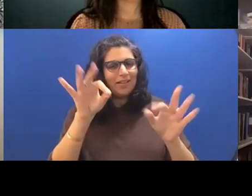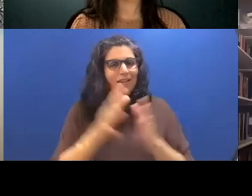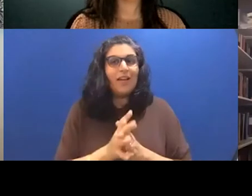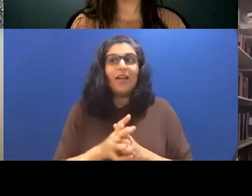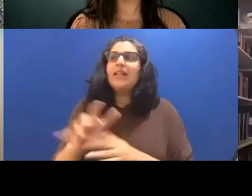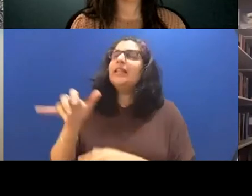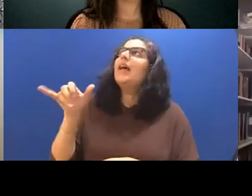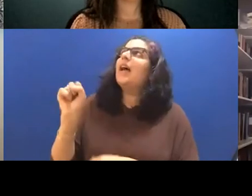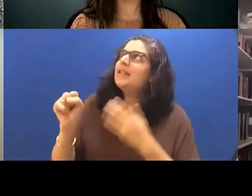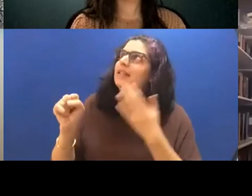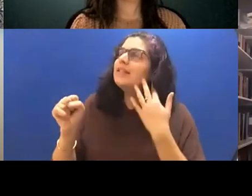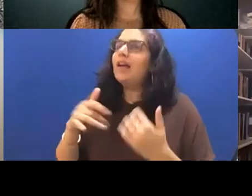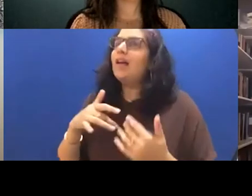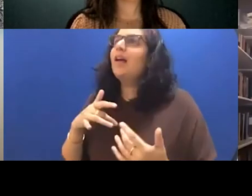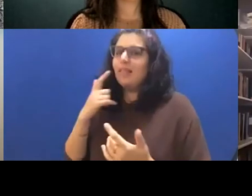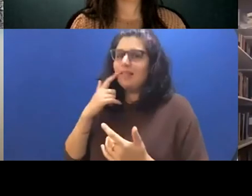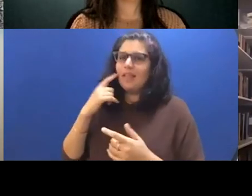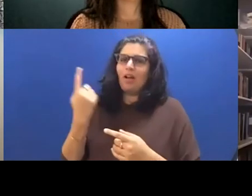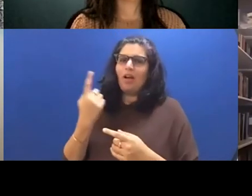Unknown Speaker Yeah, I think that I always had a clear vision